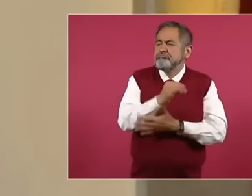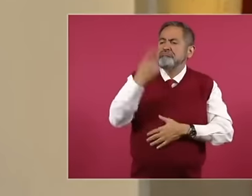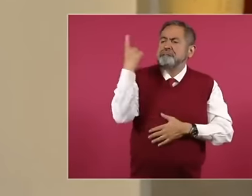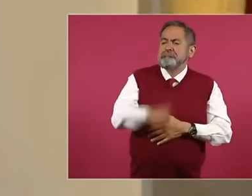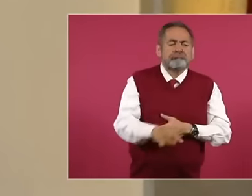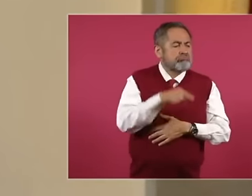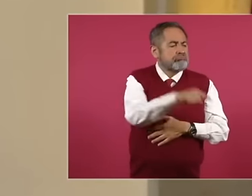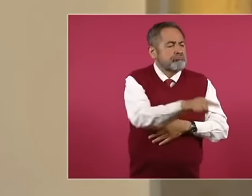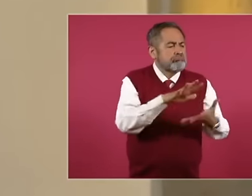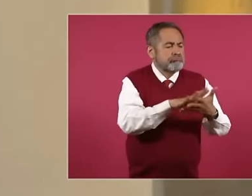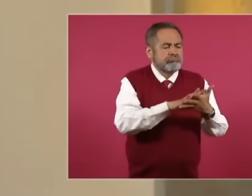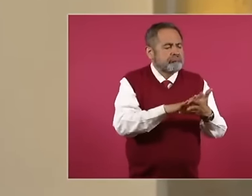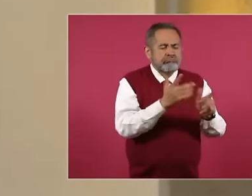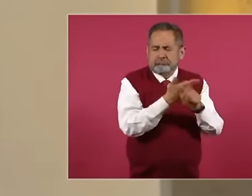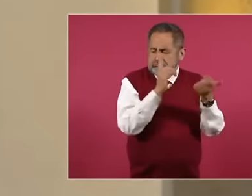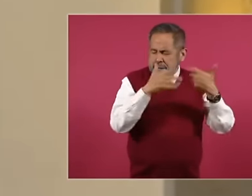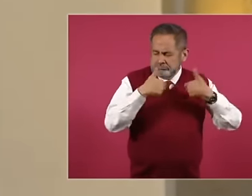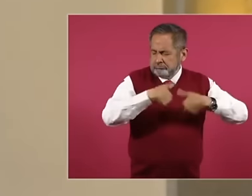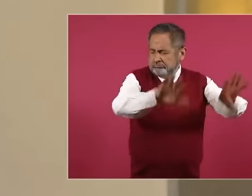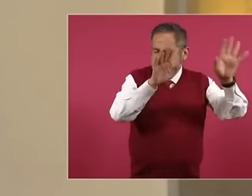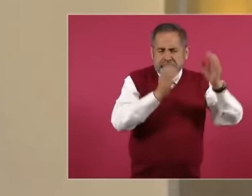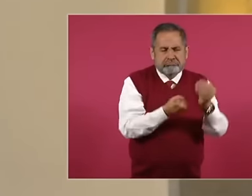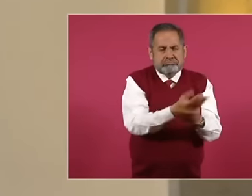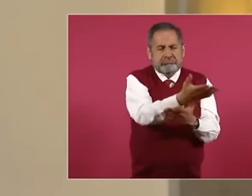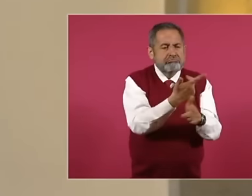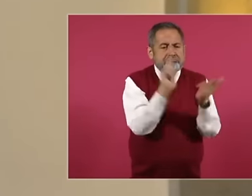a judge to be released ,